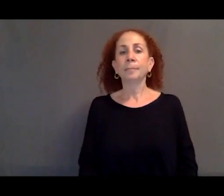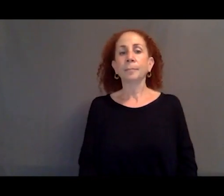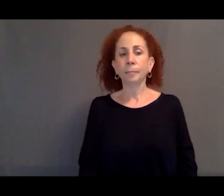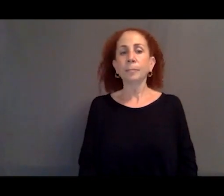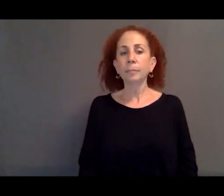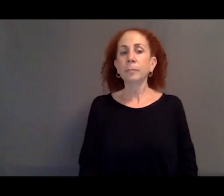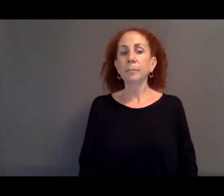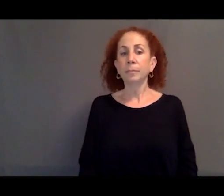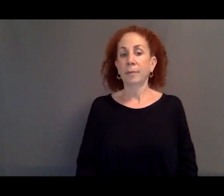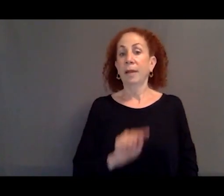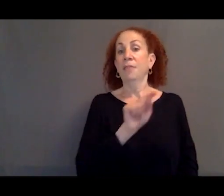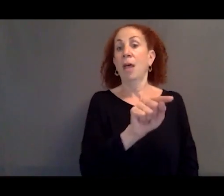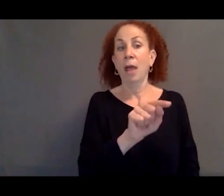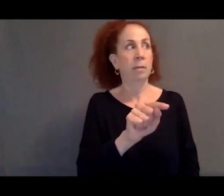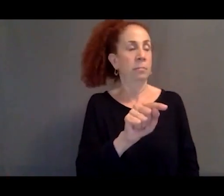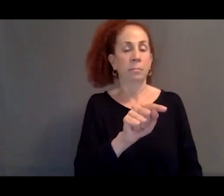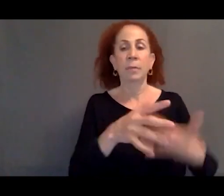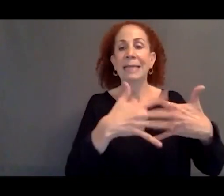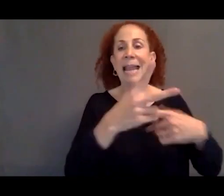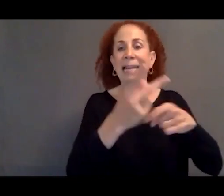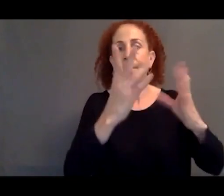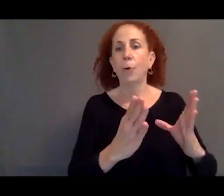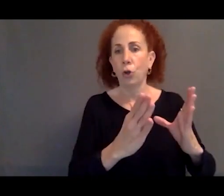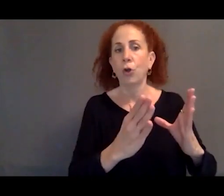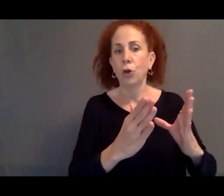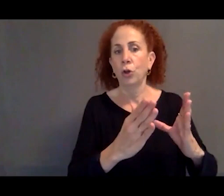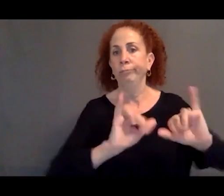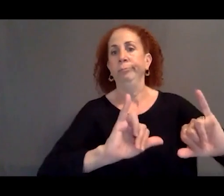to serve as a barrier to migrants